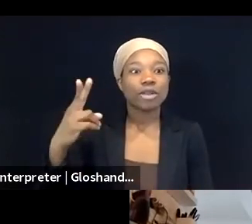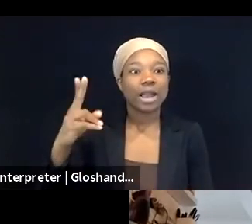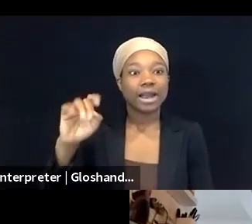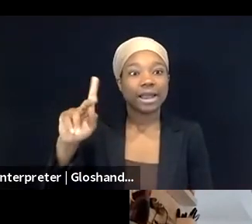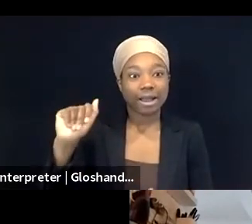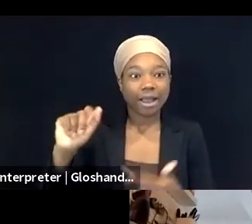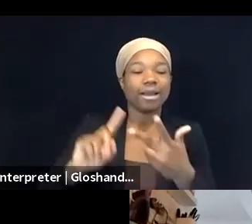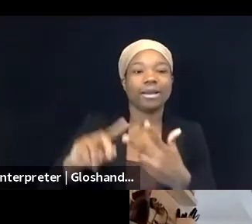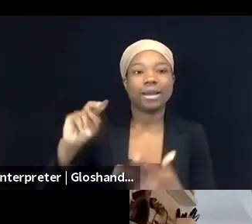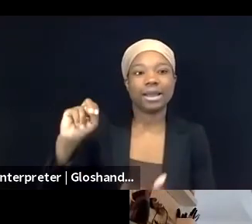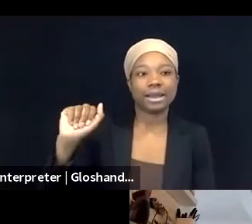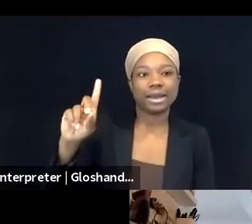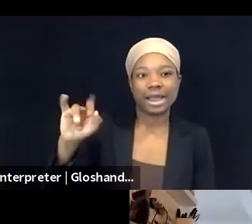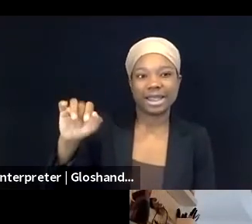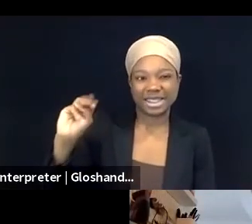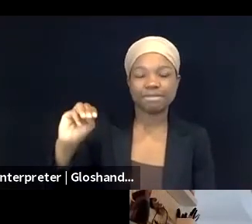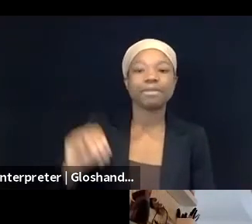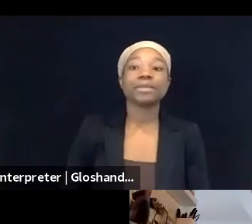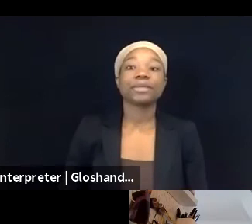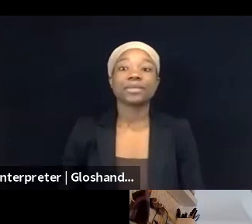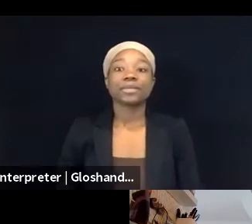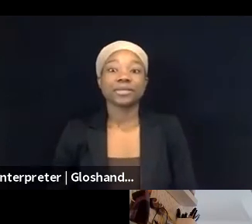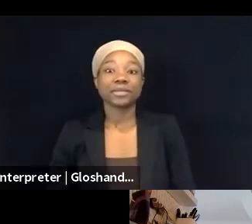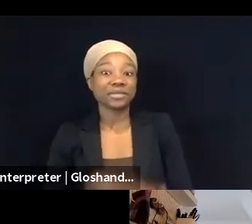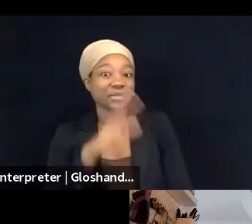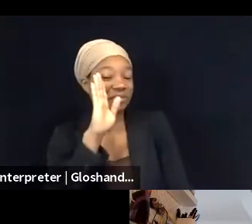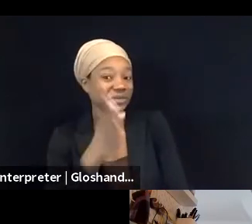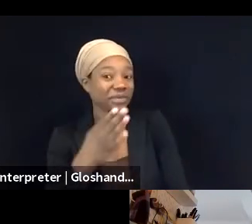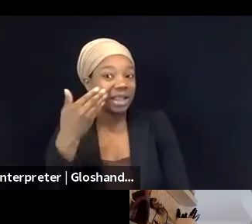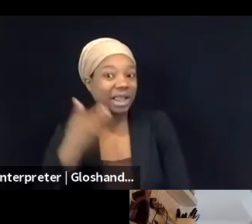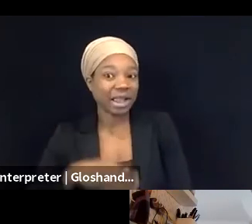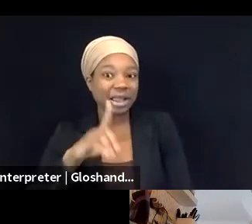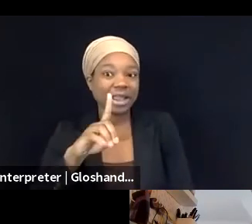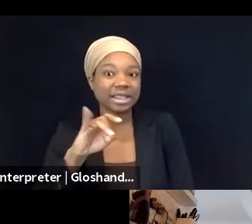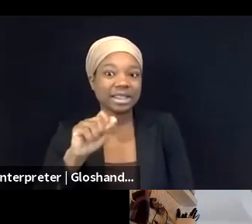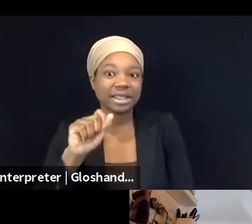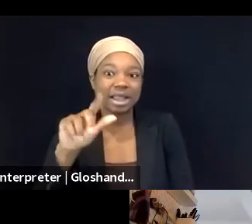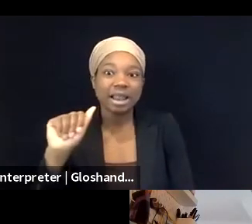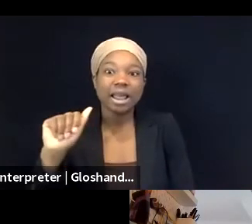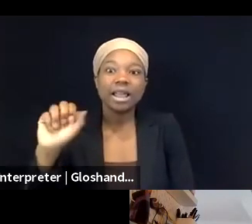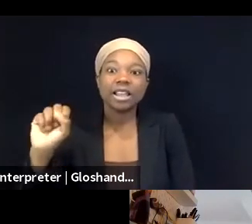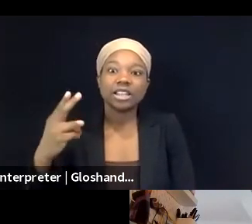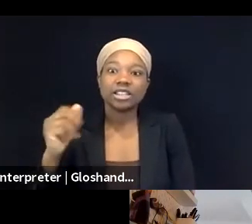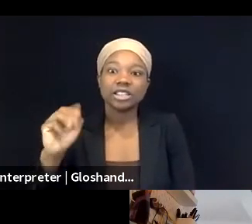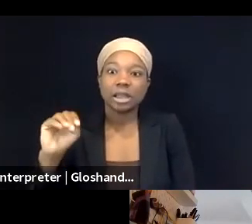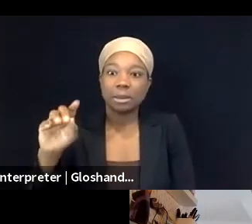Hi, so just introductions. Hi everyone, My name is Diala Shamas. I'm a staff attorney at the Center for Constitutional Rights.